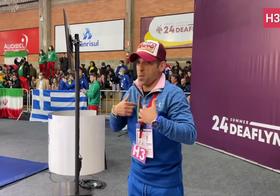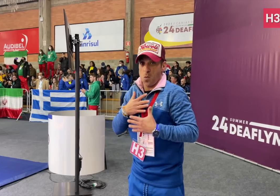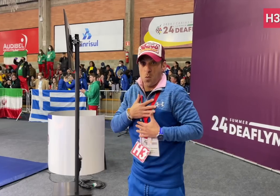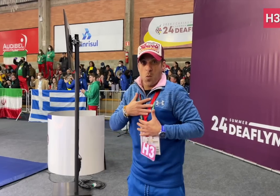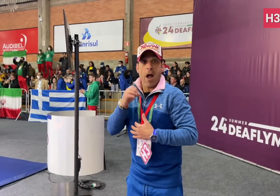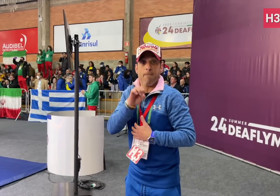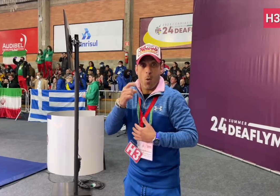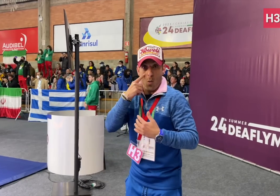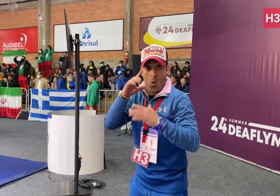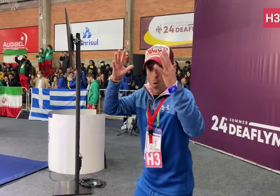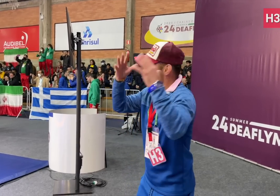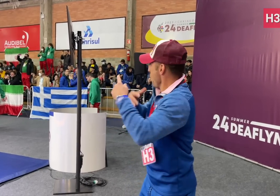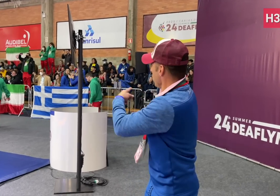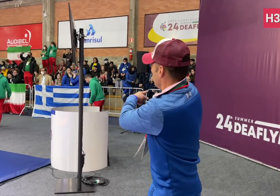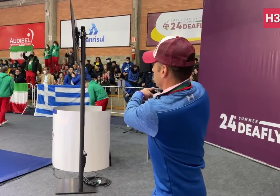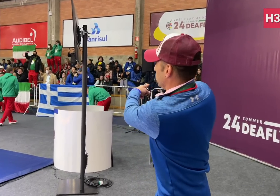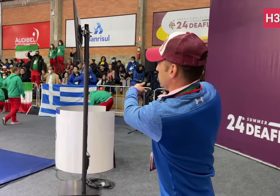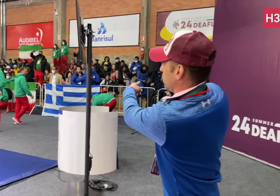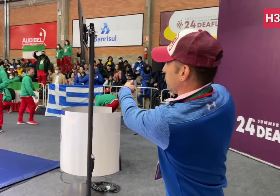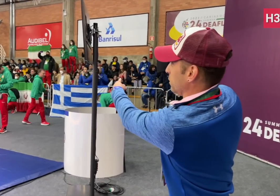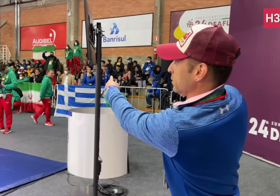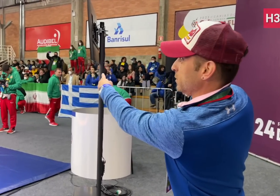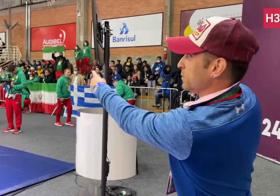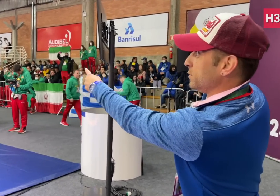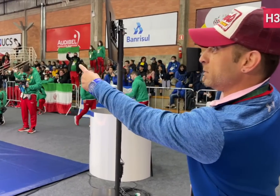I can feel the heart felting emotions from the spectators.